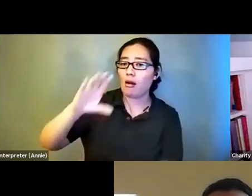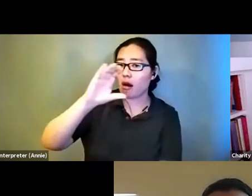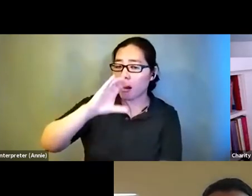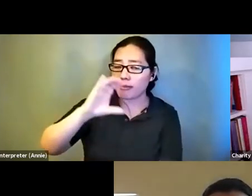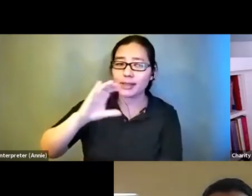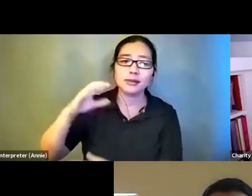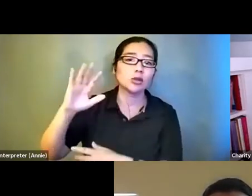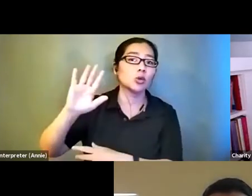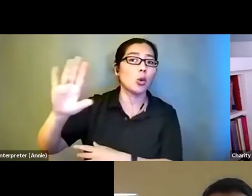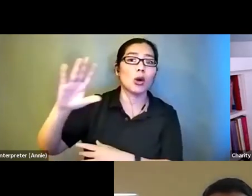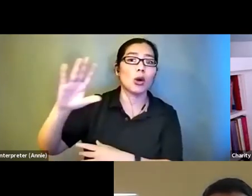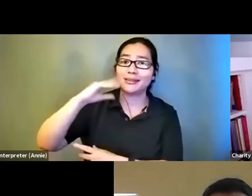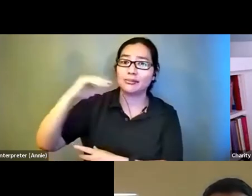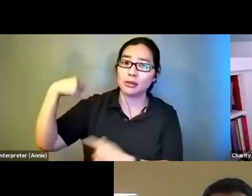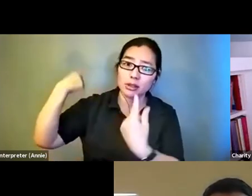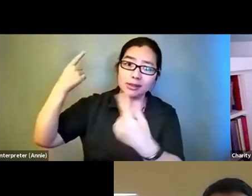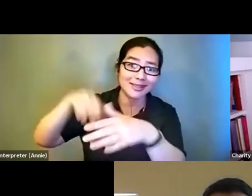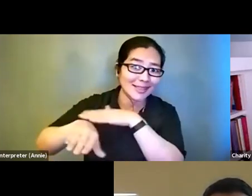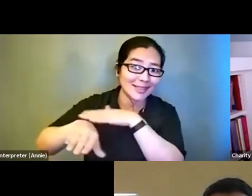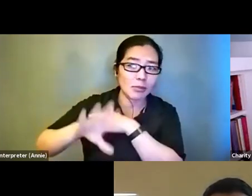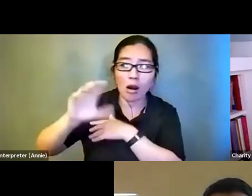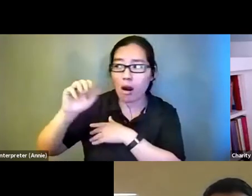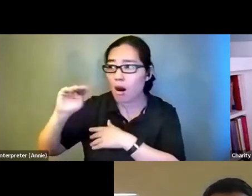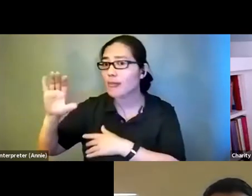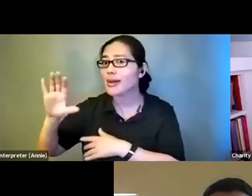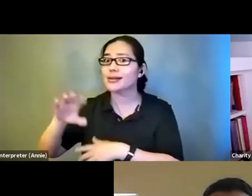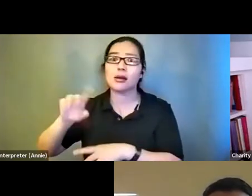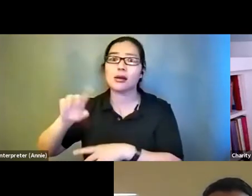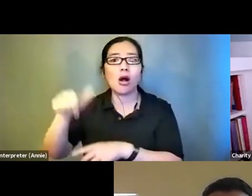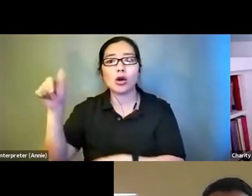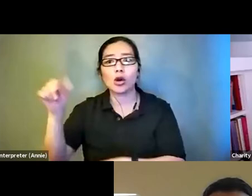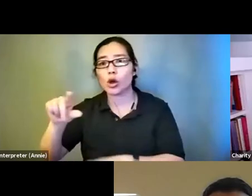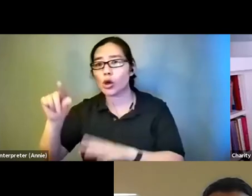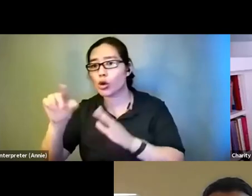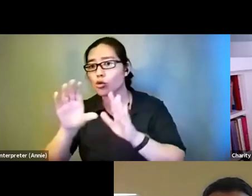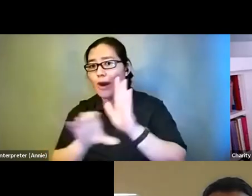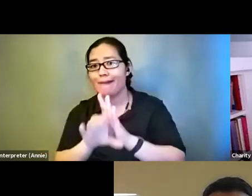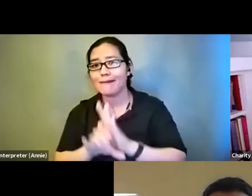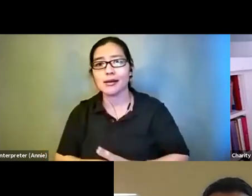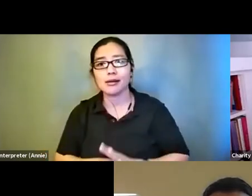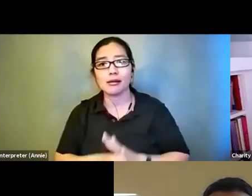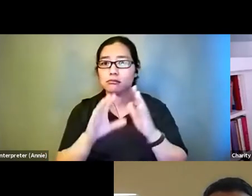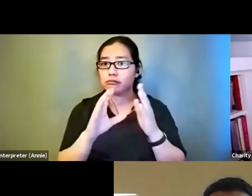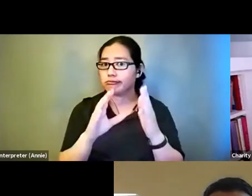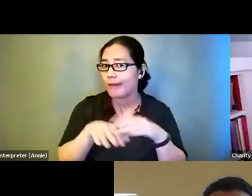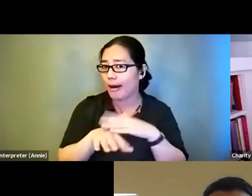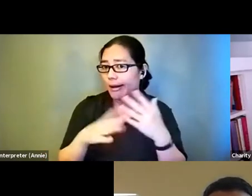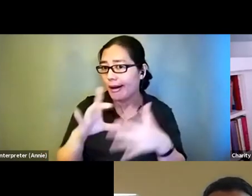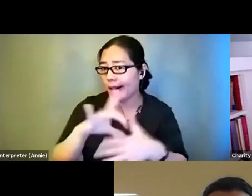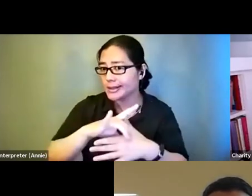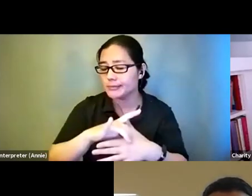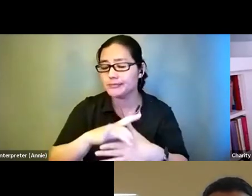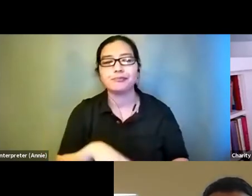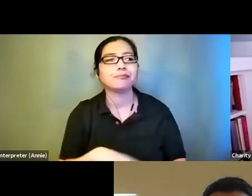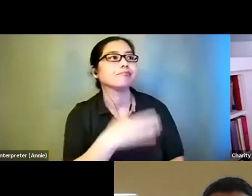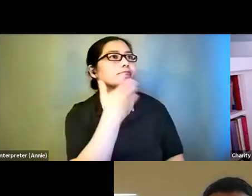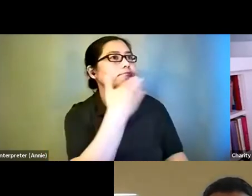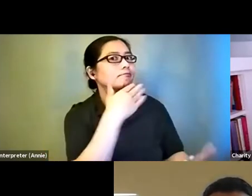accessing them and other graphical content. Ilan Nanouach: Thank you, Thomas. My experience,